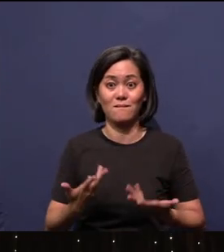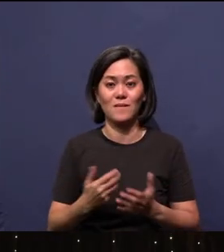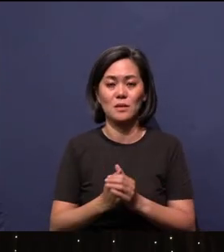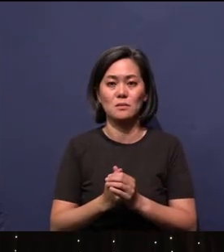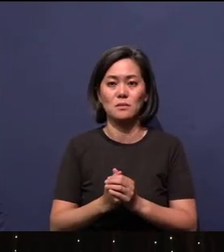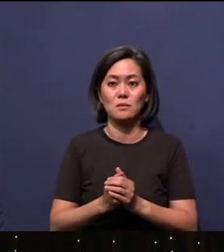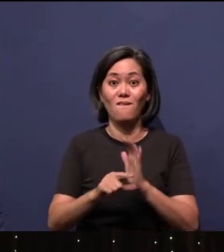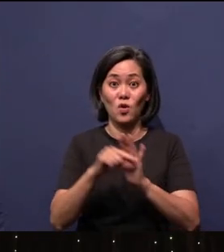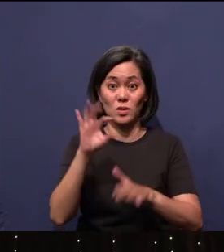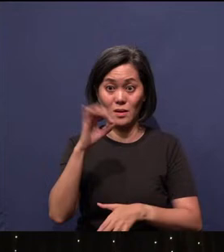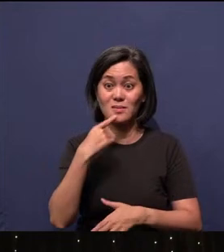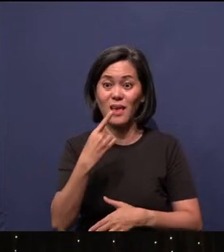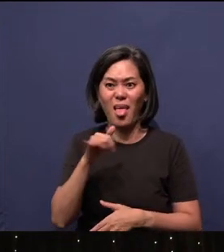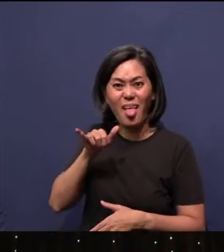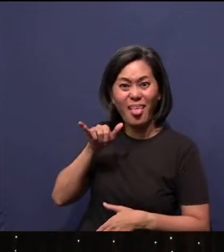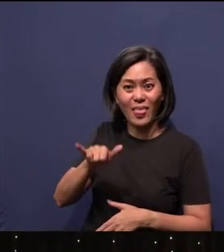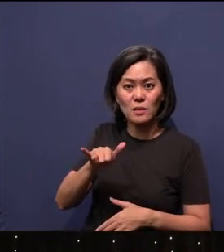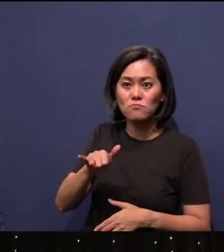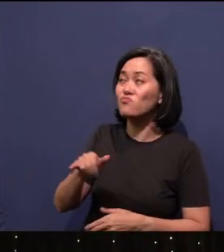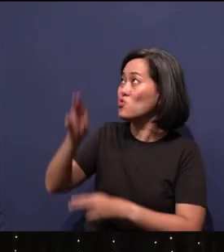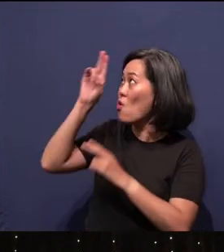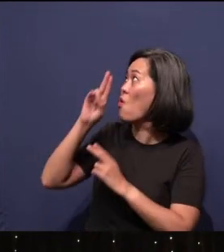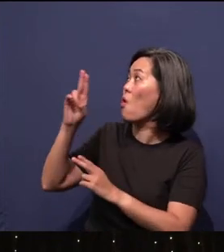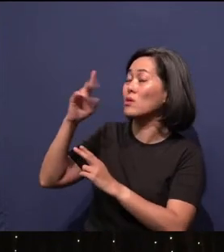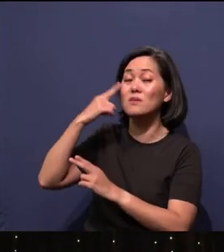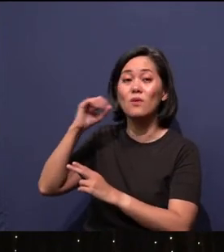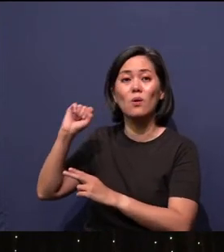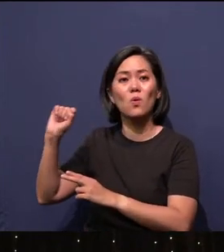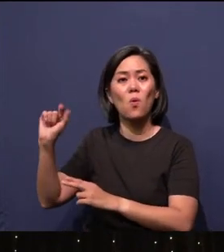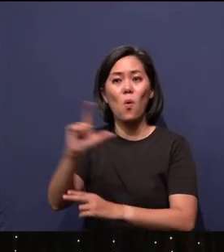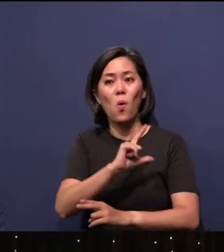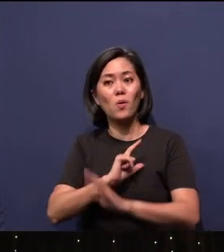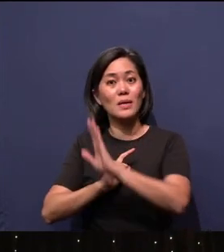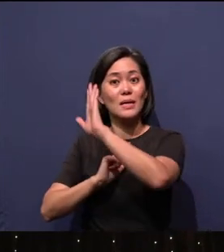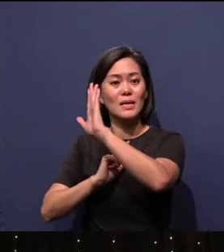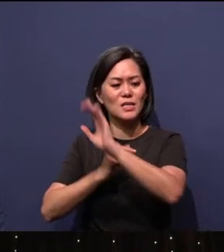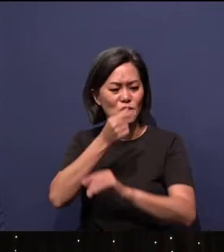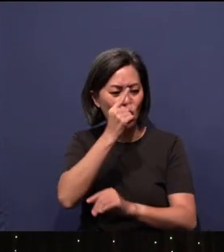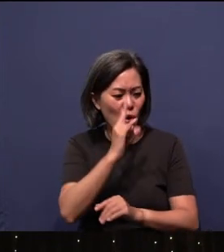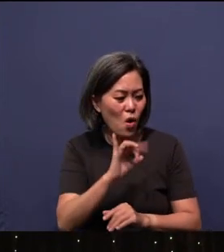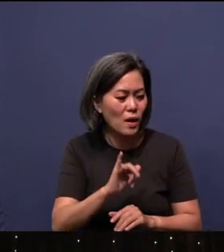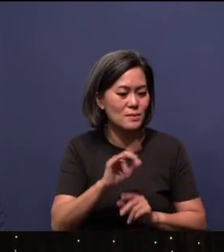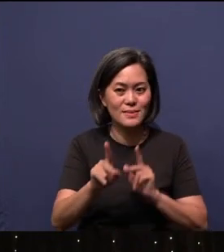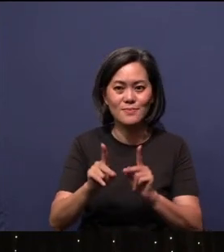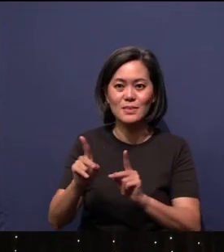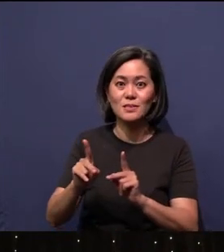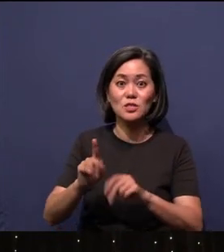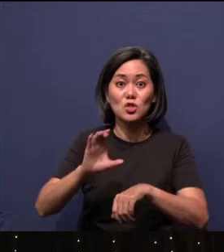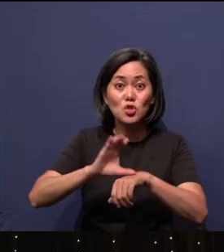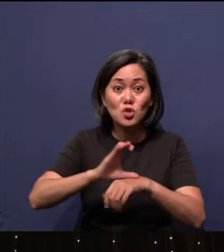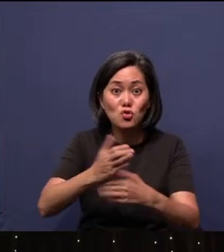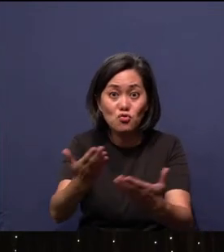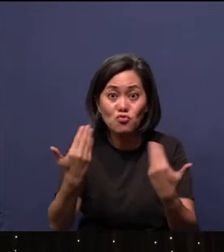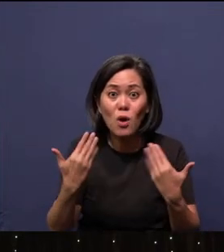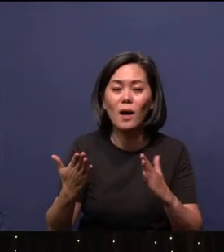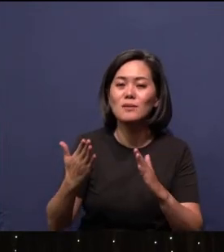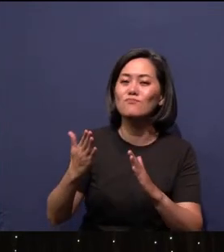This is an honor for all His godly ones. So church, let us praise the Lord!